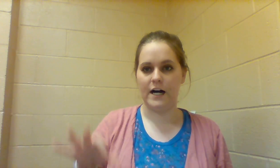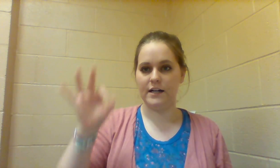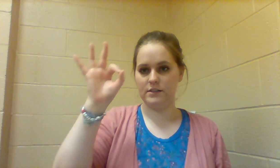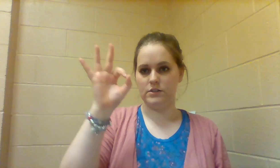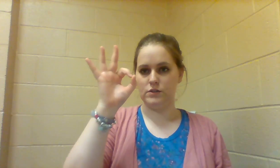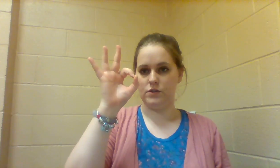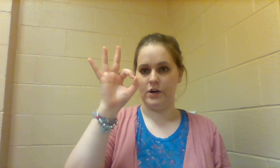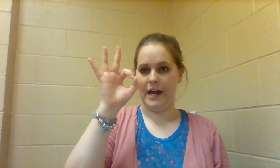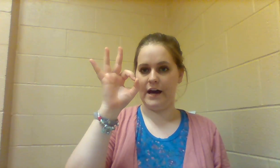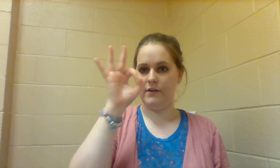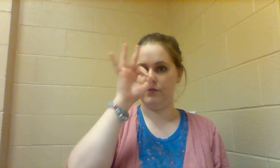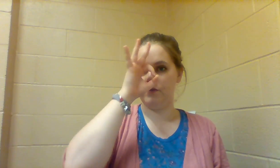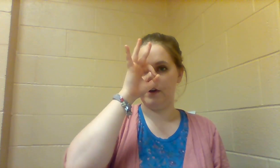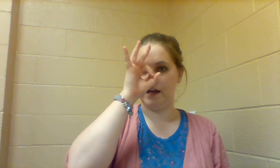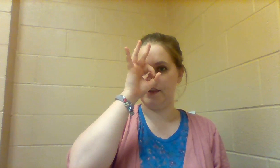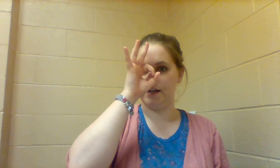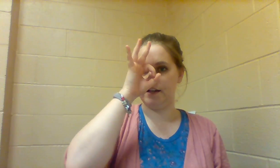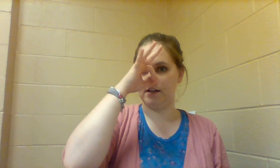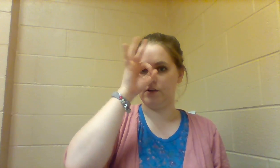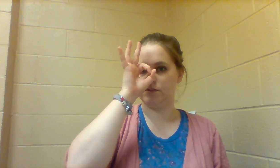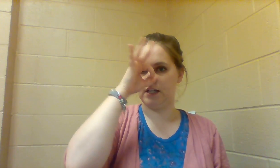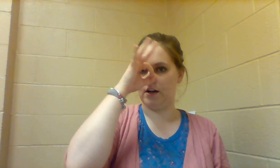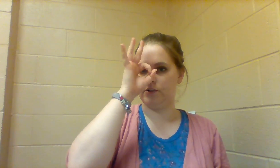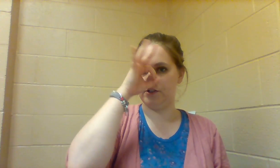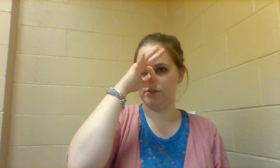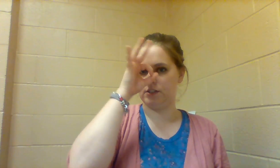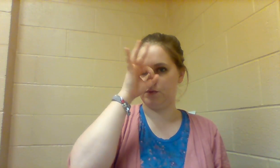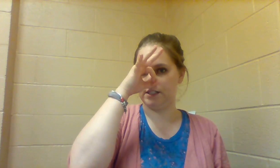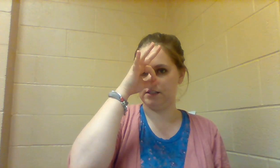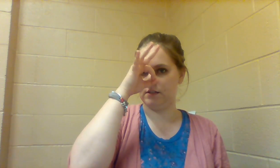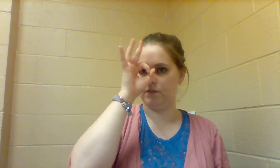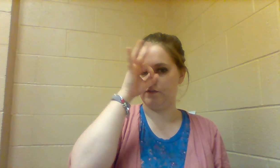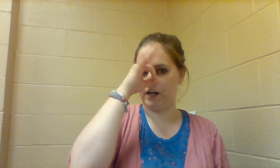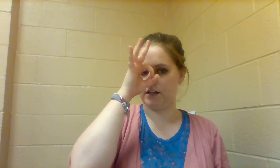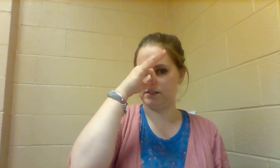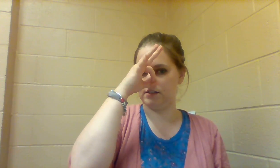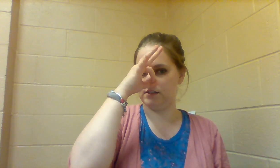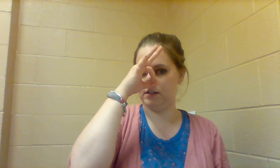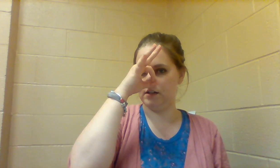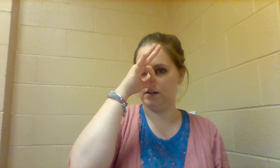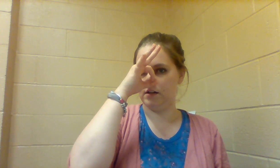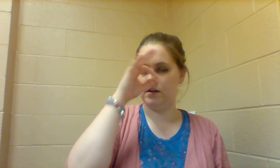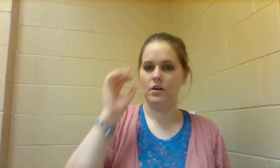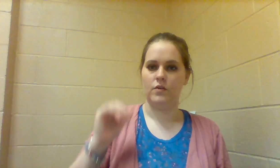FOX so an F and then it goes like on your nose and twists FOX